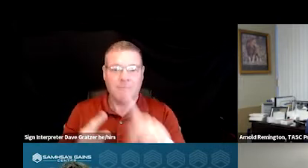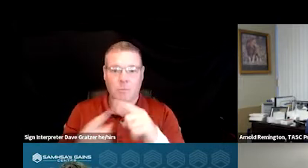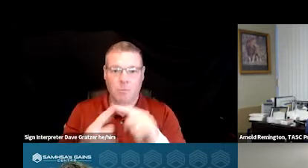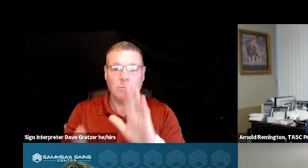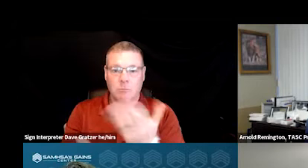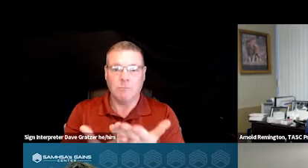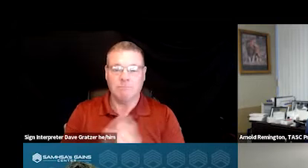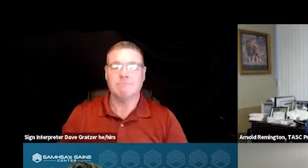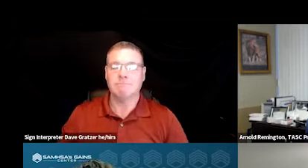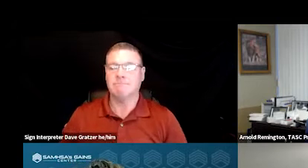Next slide please.